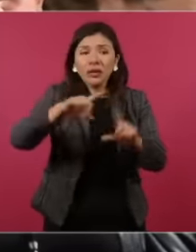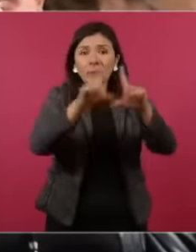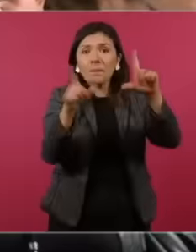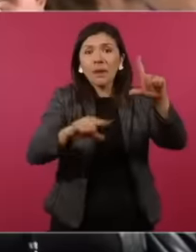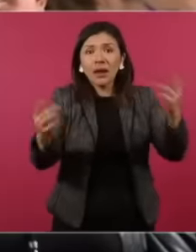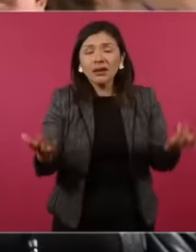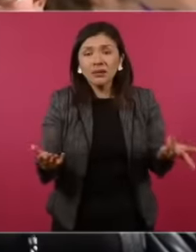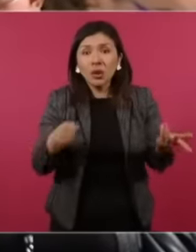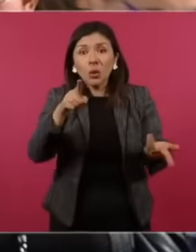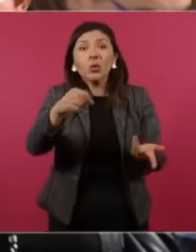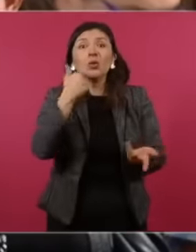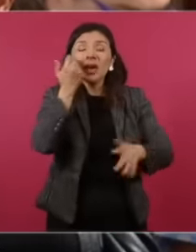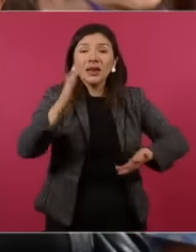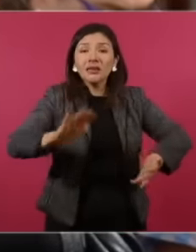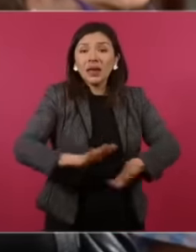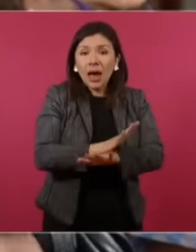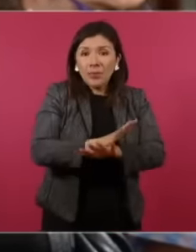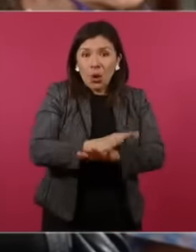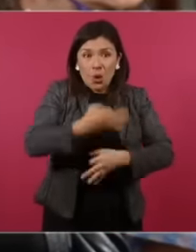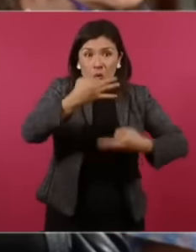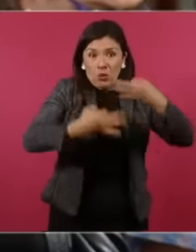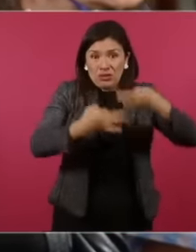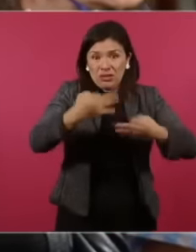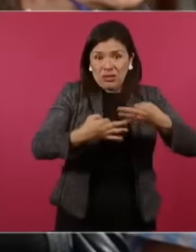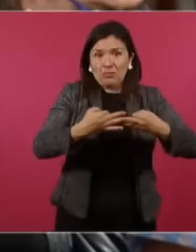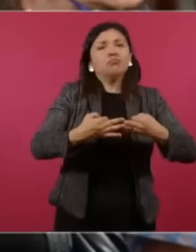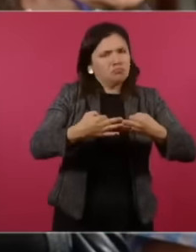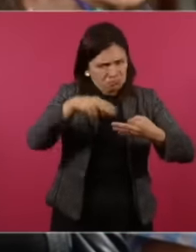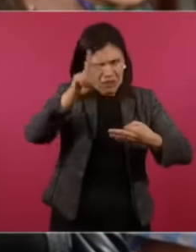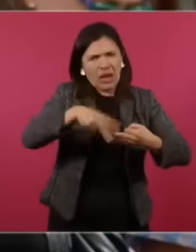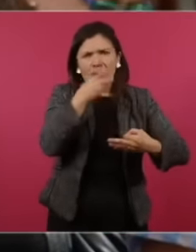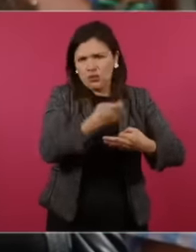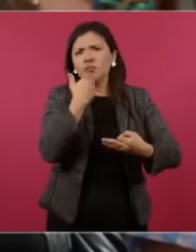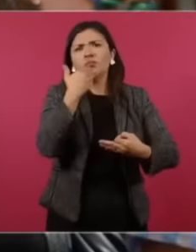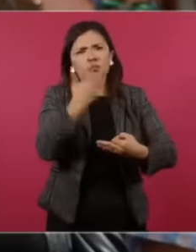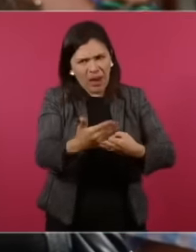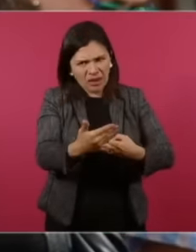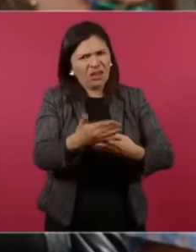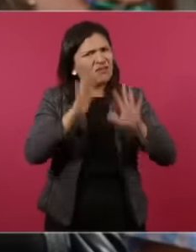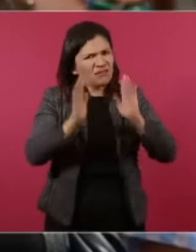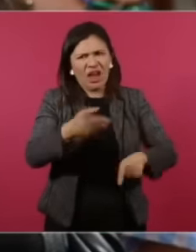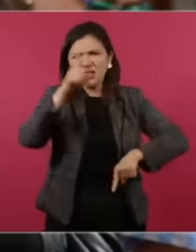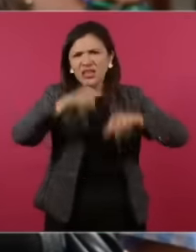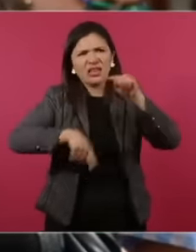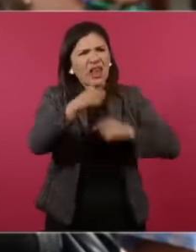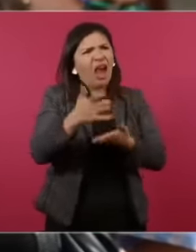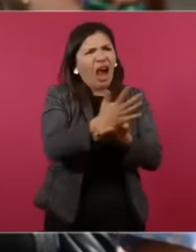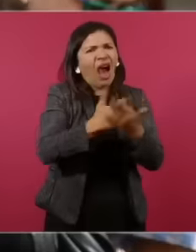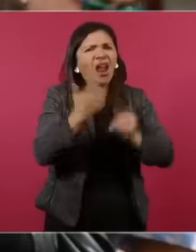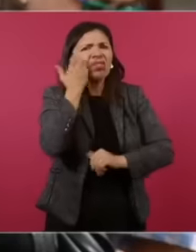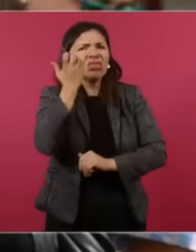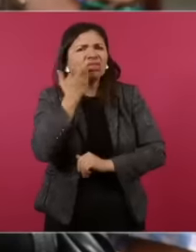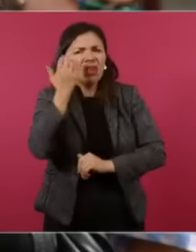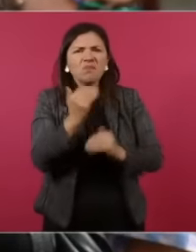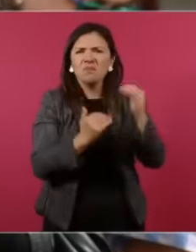want to reform the judiciary and it seems to me very good that they take away what they earn from the excesses that